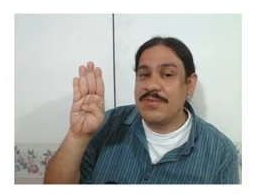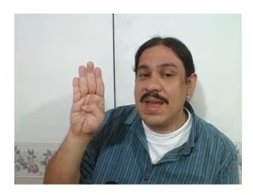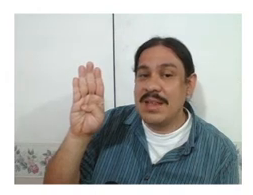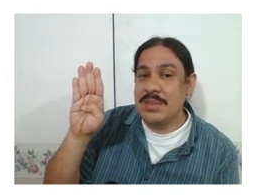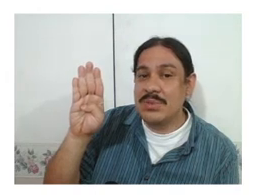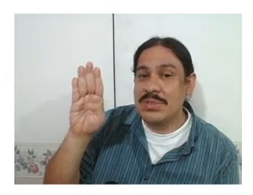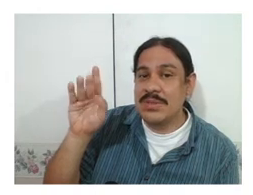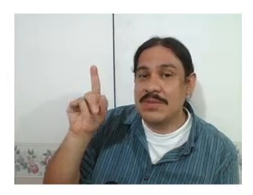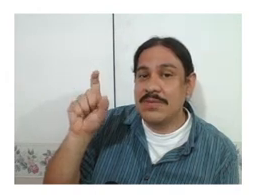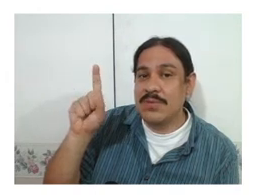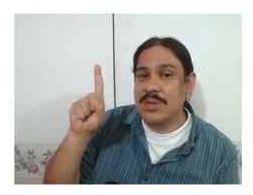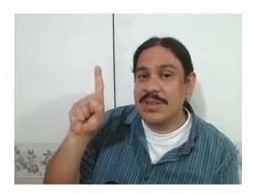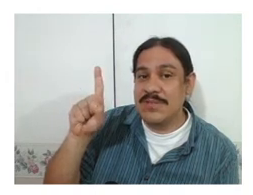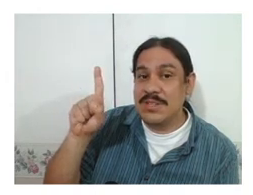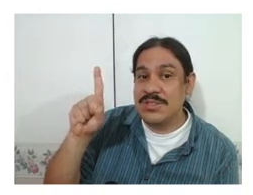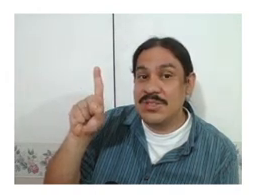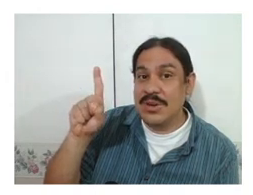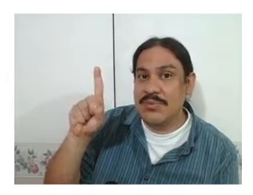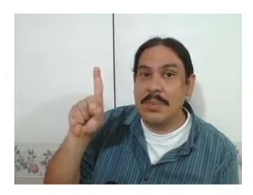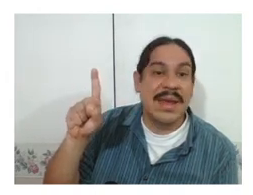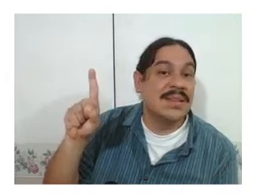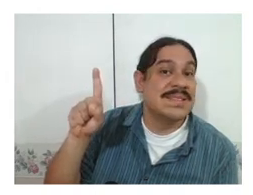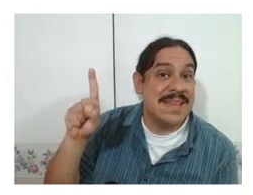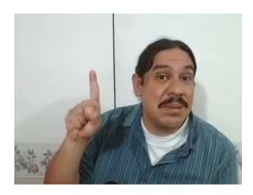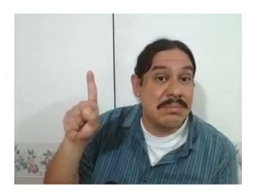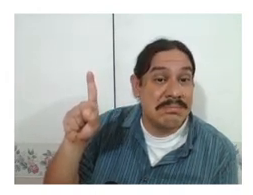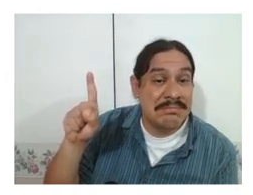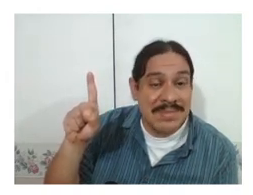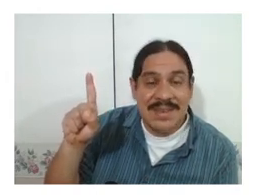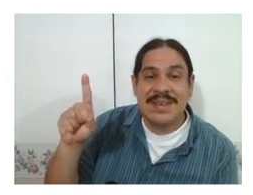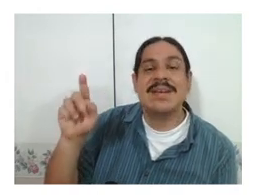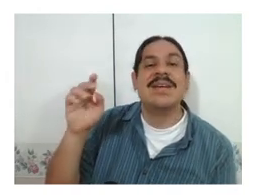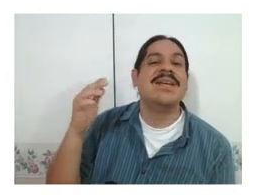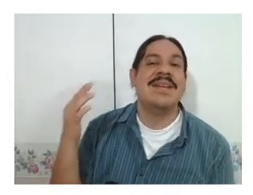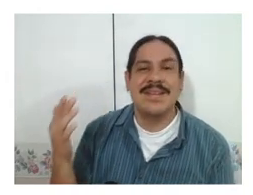values